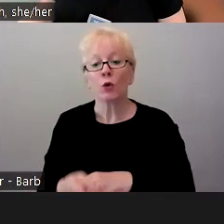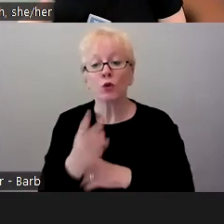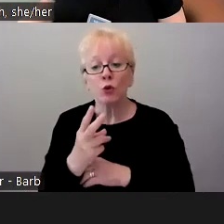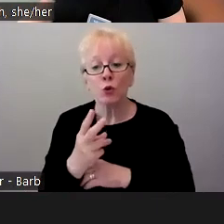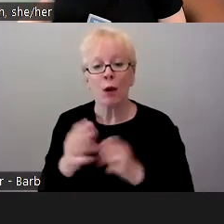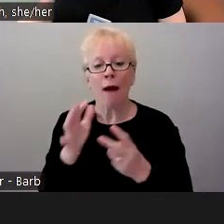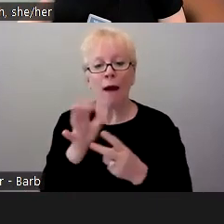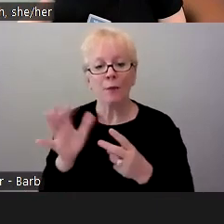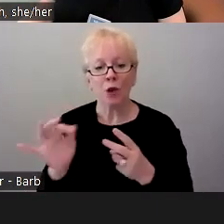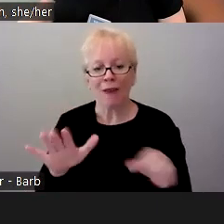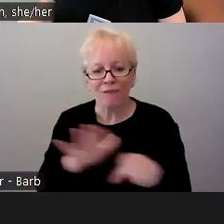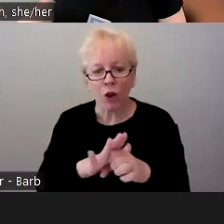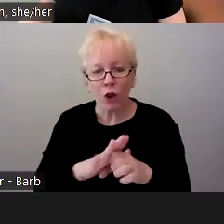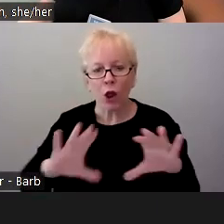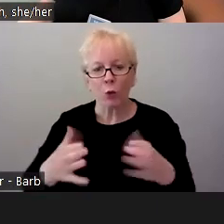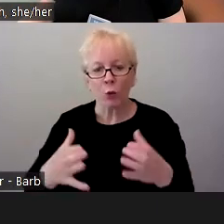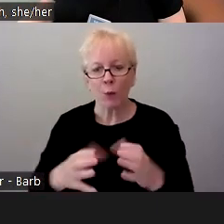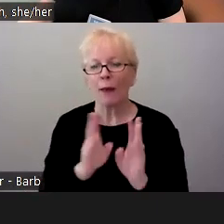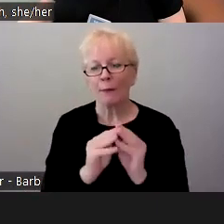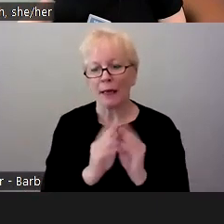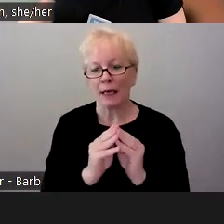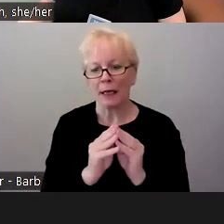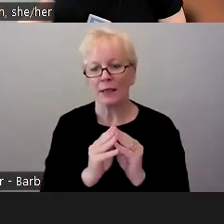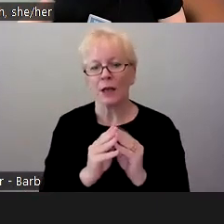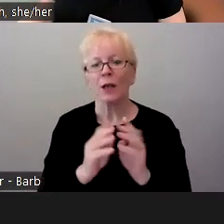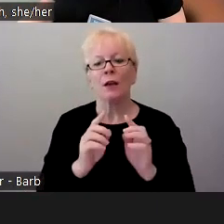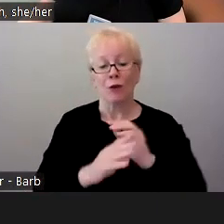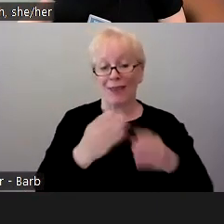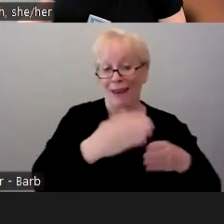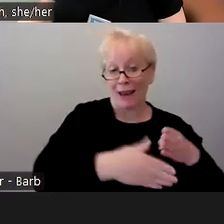in December, and then once again in May to celebrate the culmination of the program and